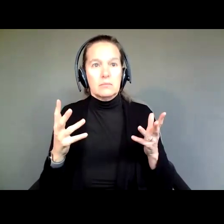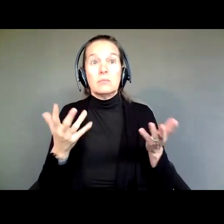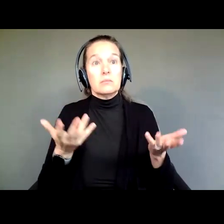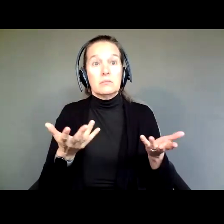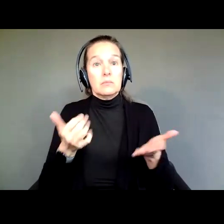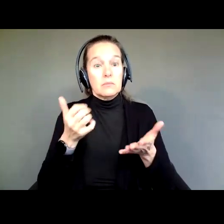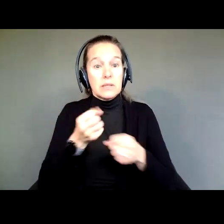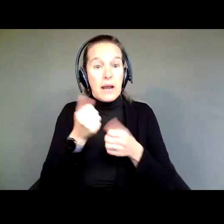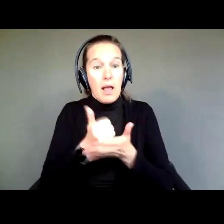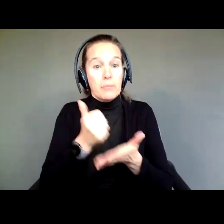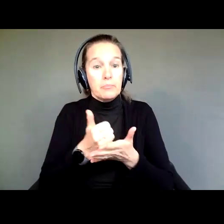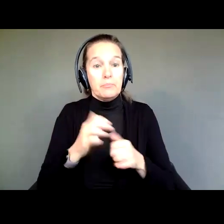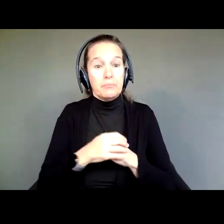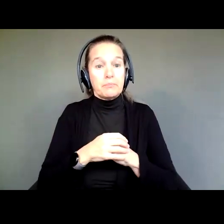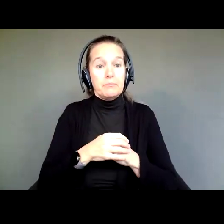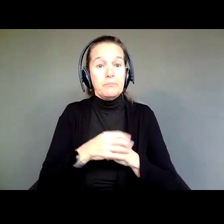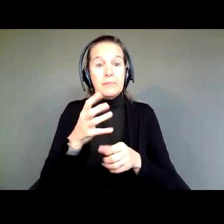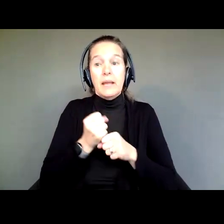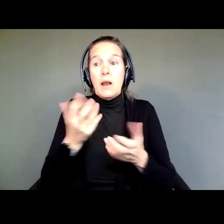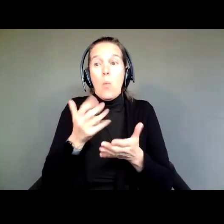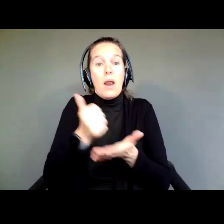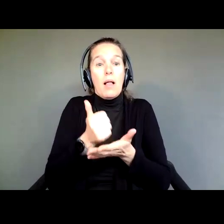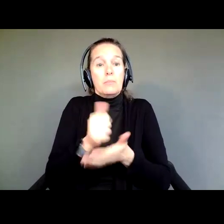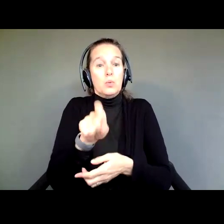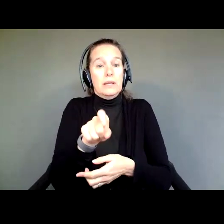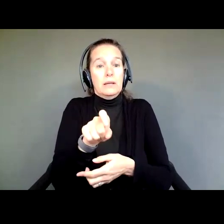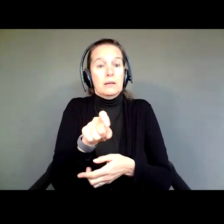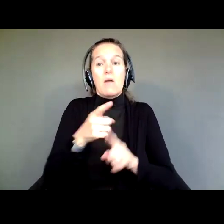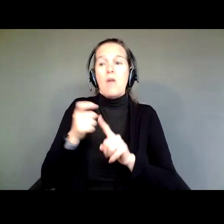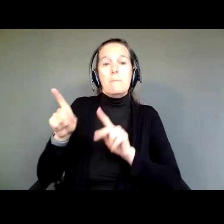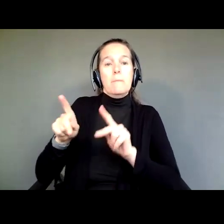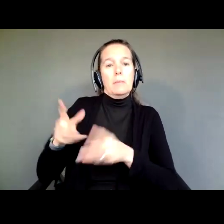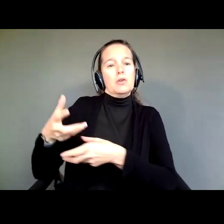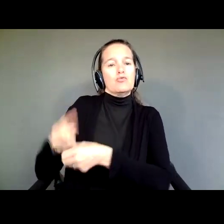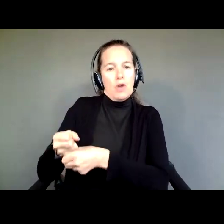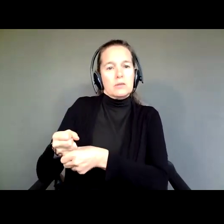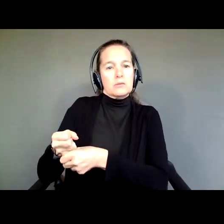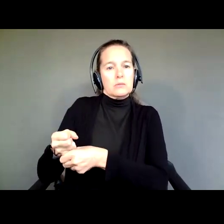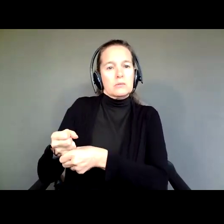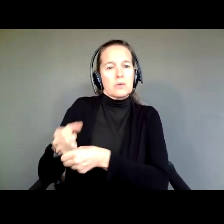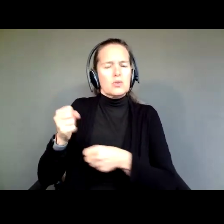It's getting help that you need from people you trust so you can understand your situations